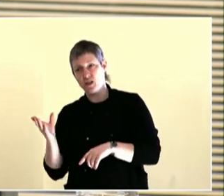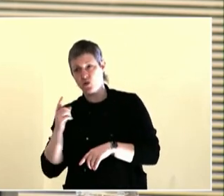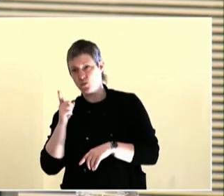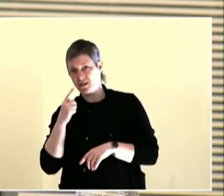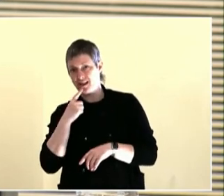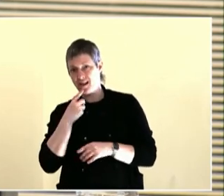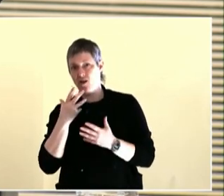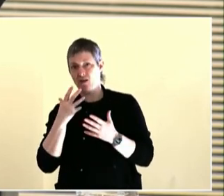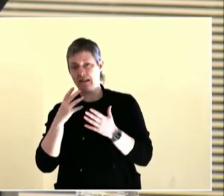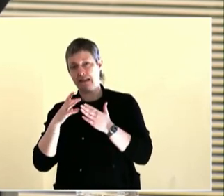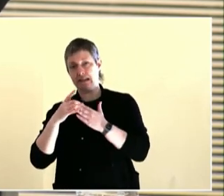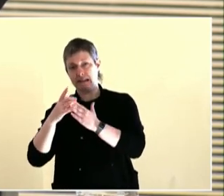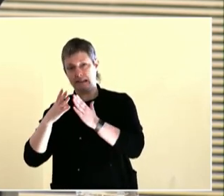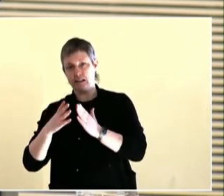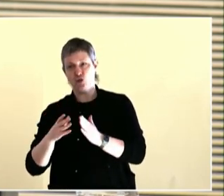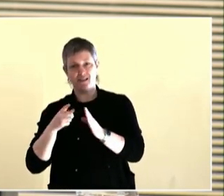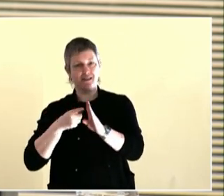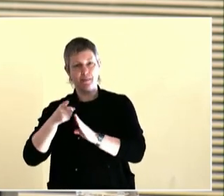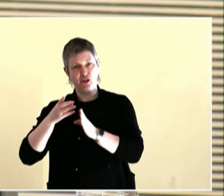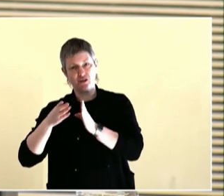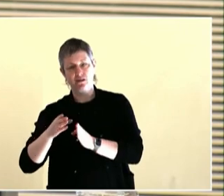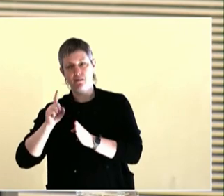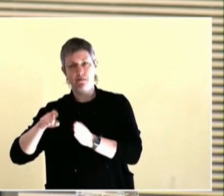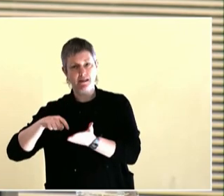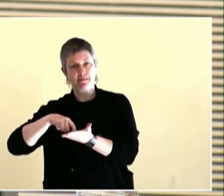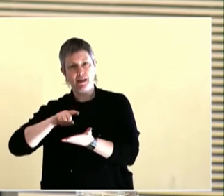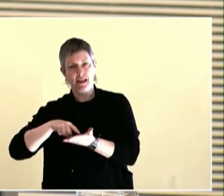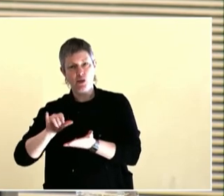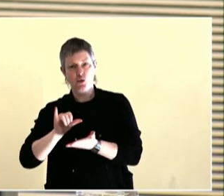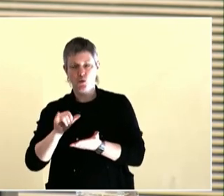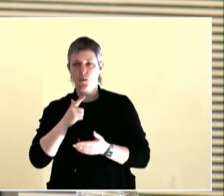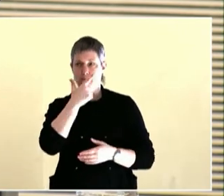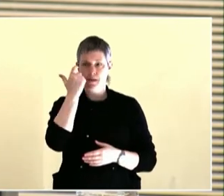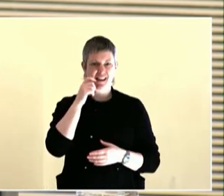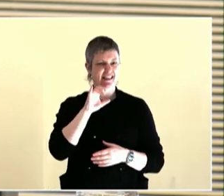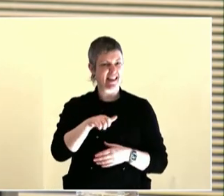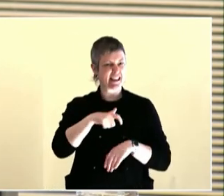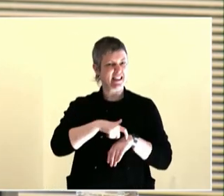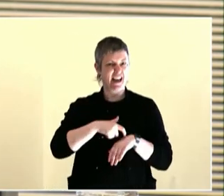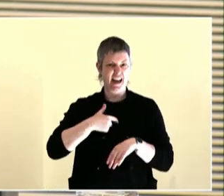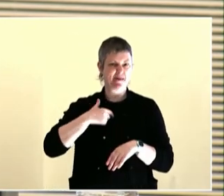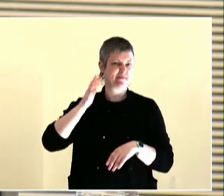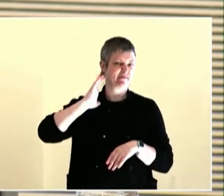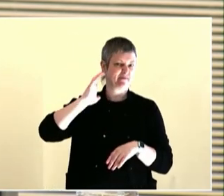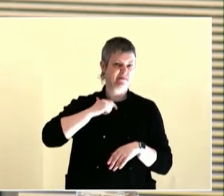on about it, but essentially, all the knowledge that you need to solve a problem is already in the room.